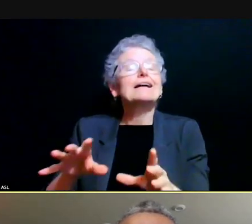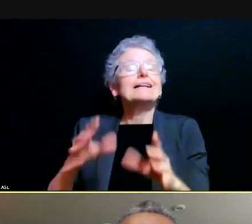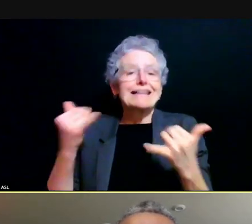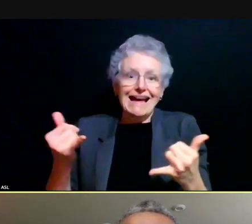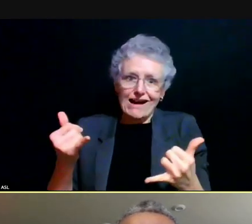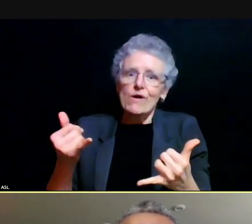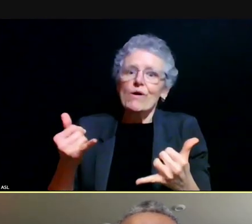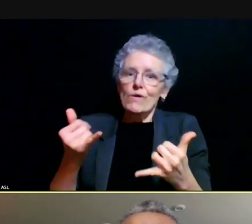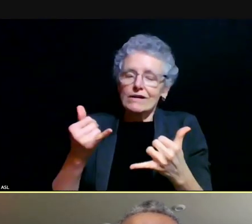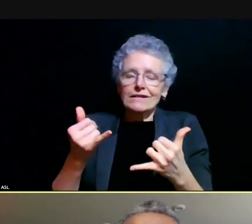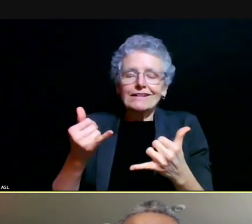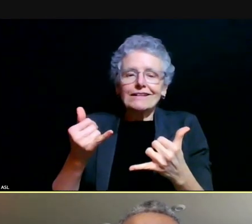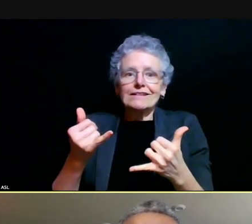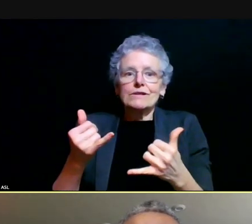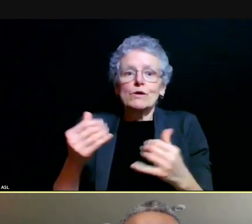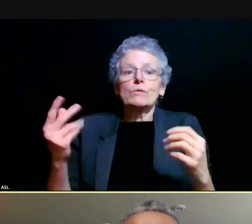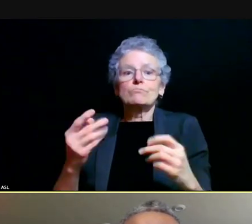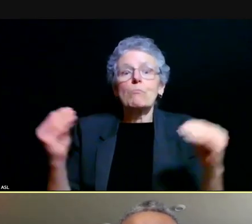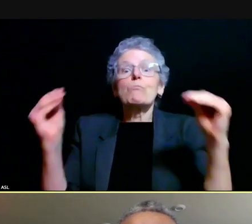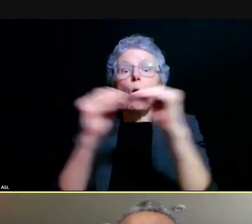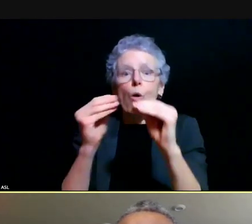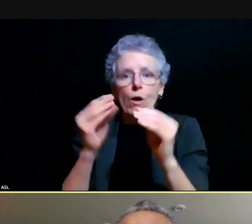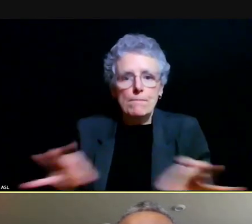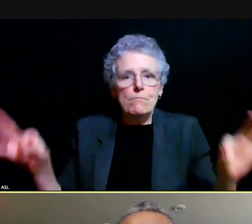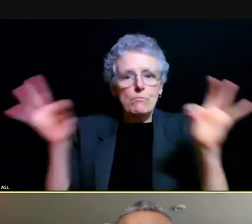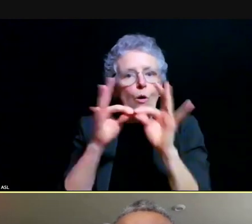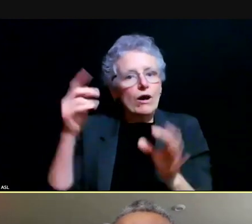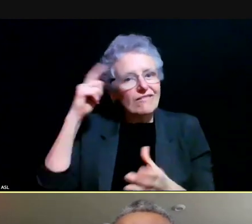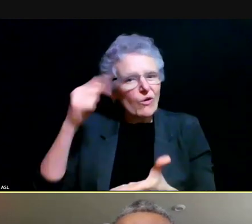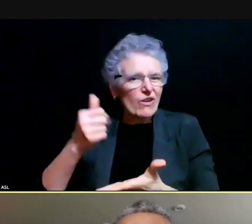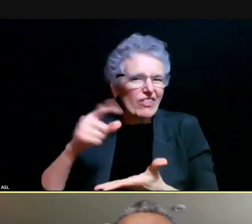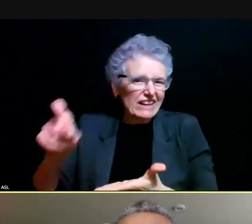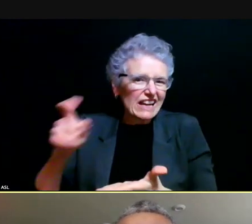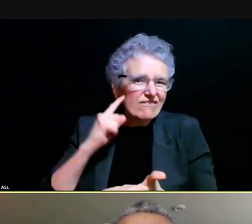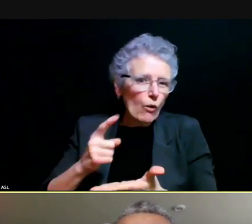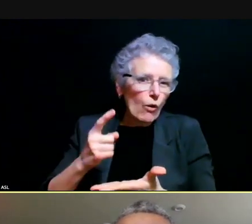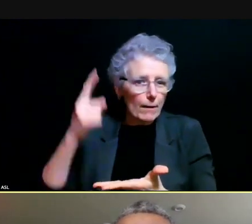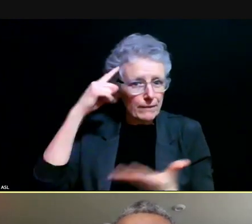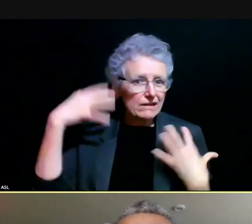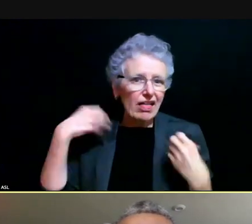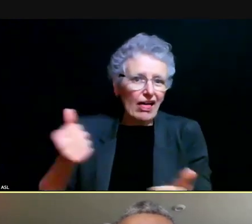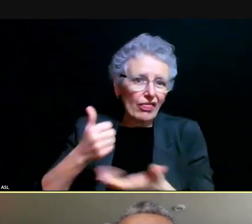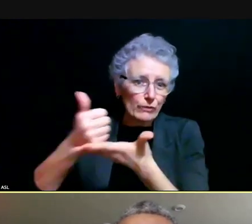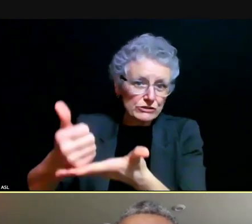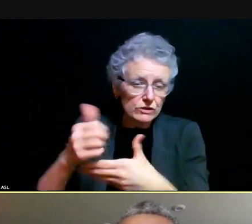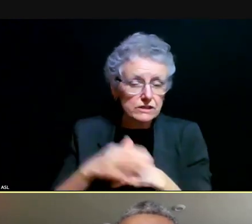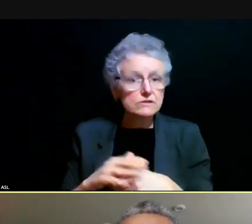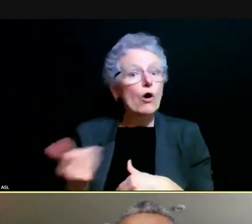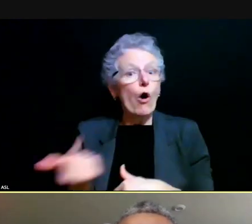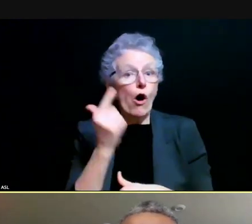of the need for mental health resources. So all of our, our standard resources are there